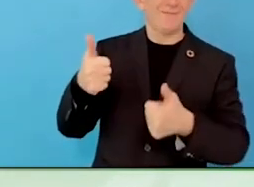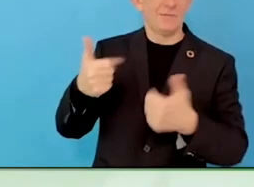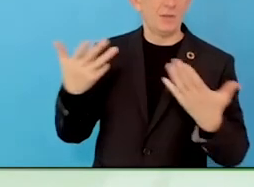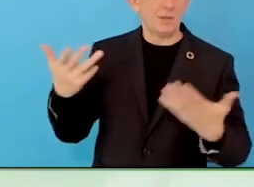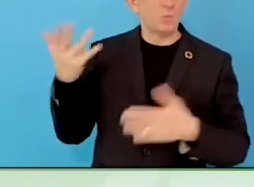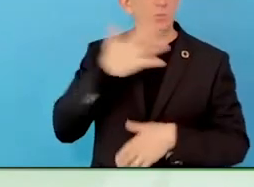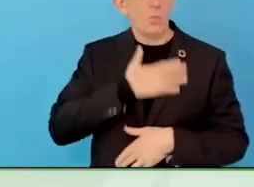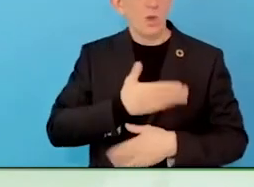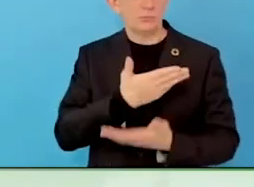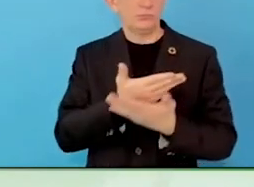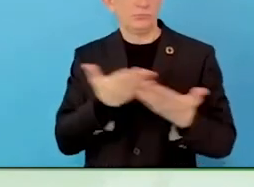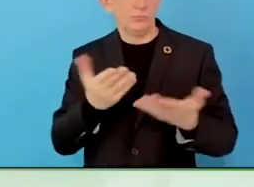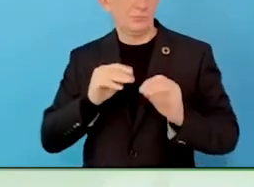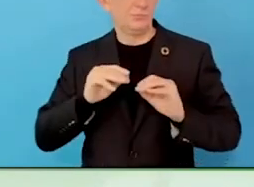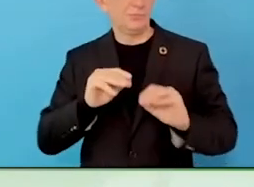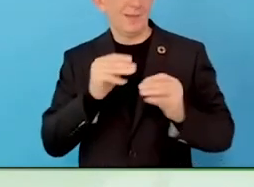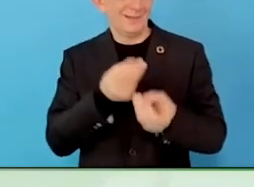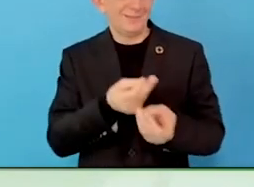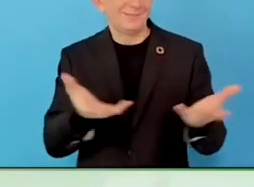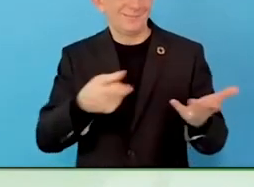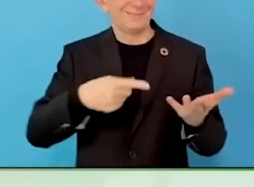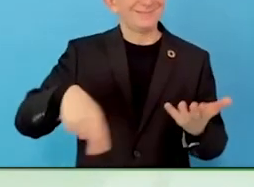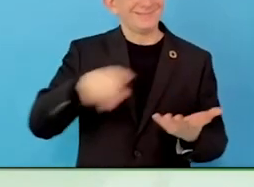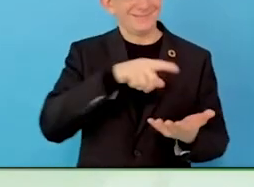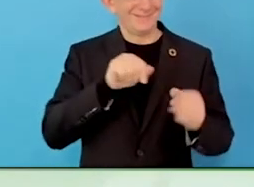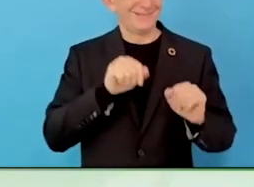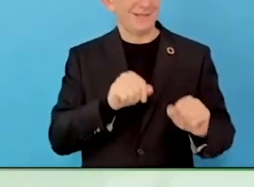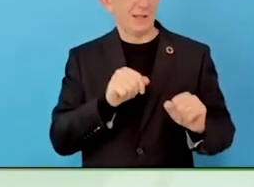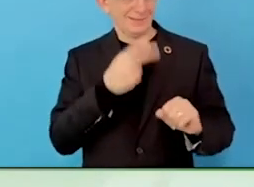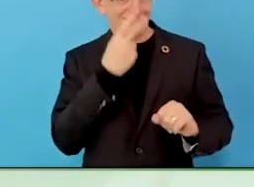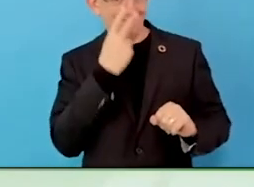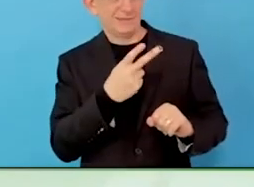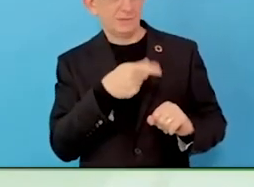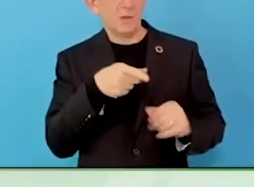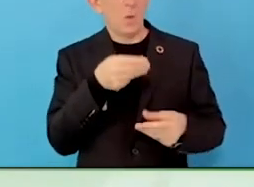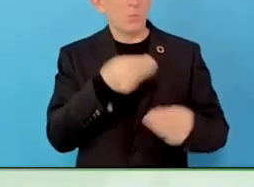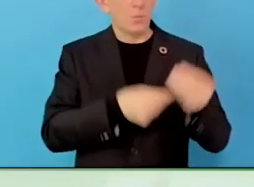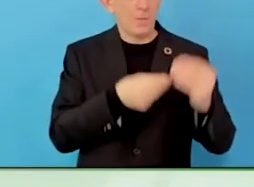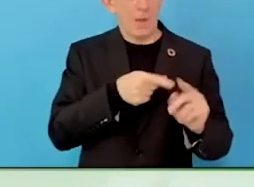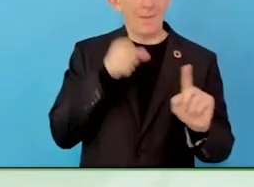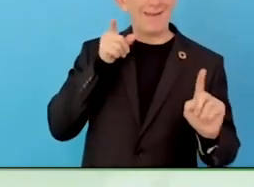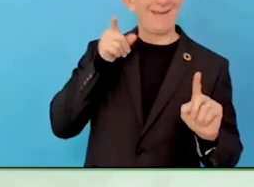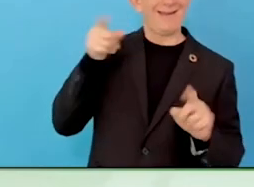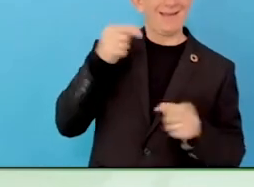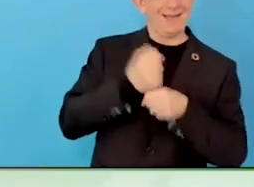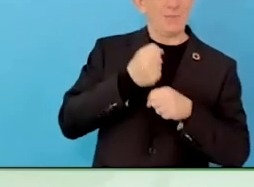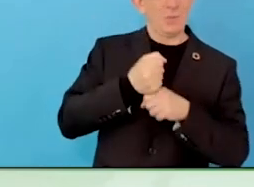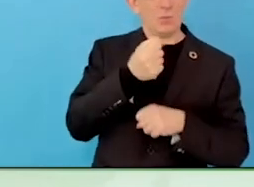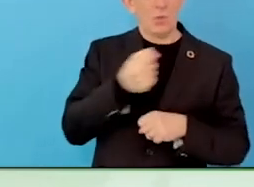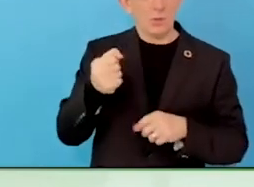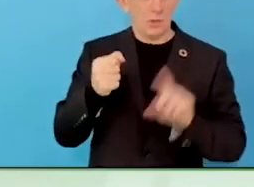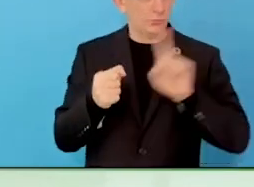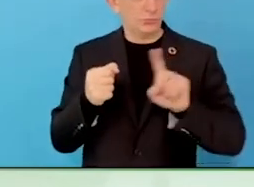Wolfgang, you have been thinking about this, can you see a shift in the way that employers are looking at this?